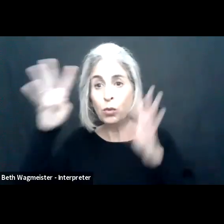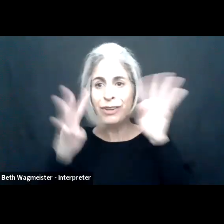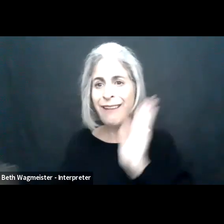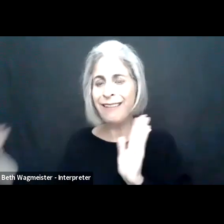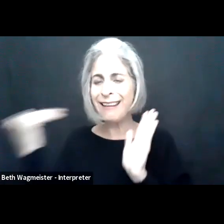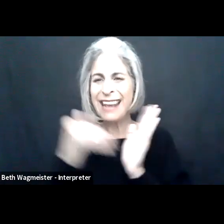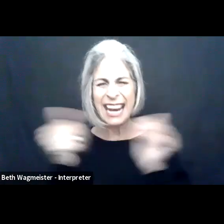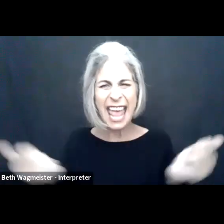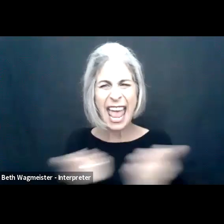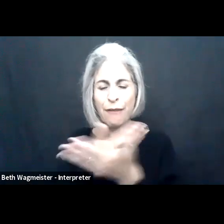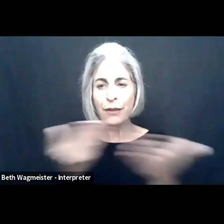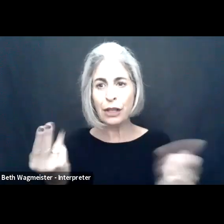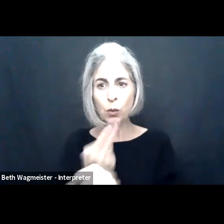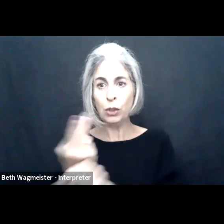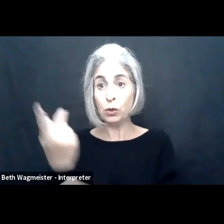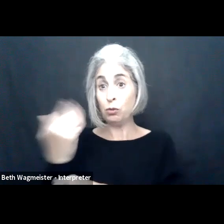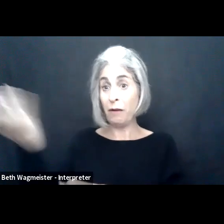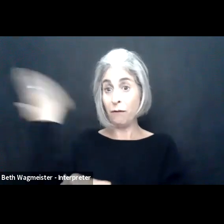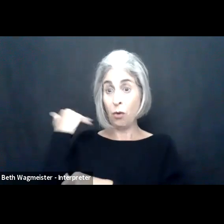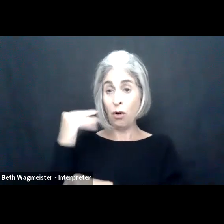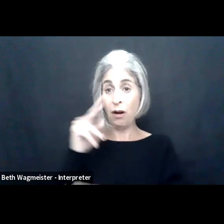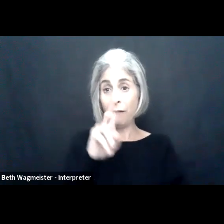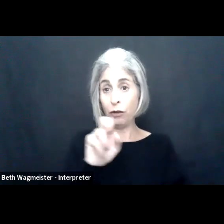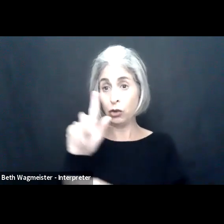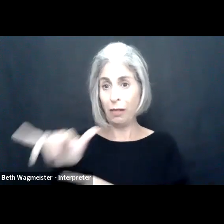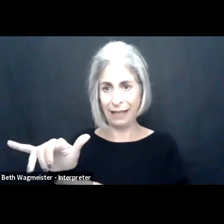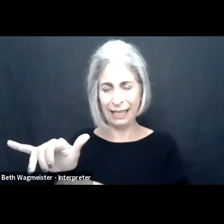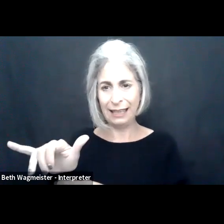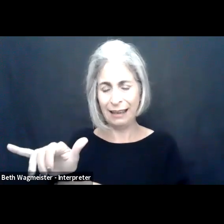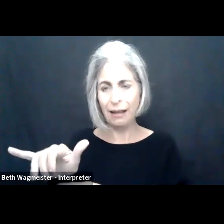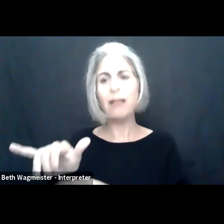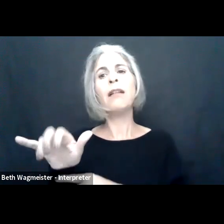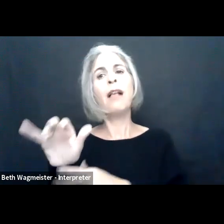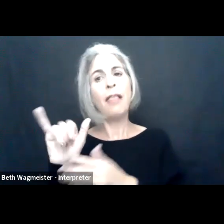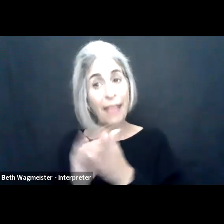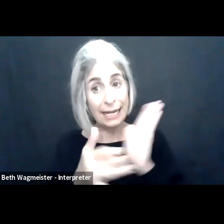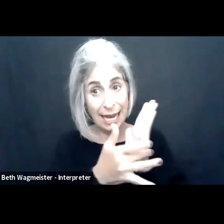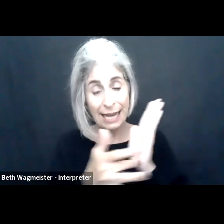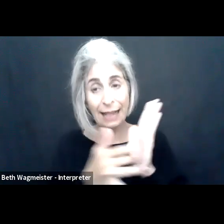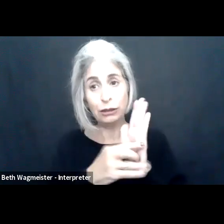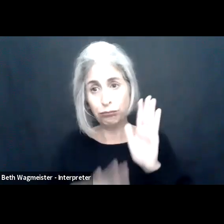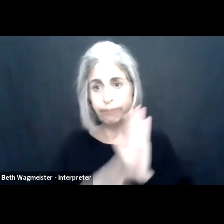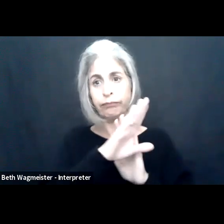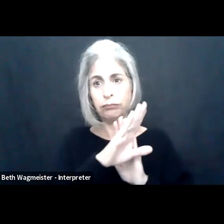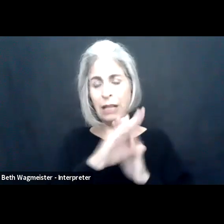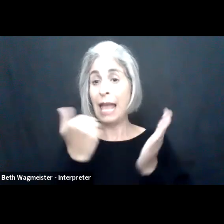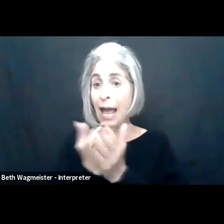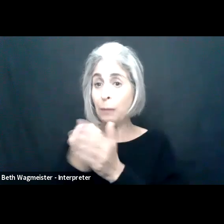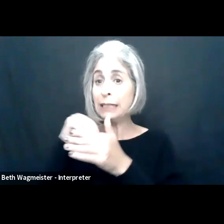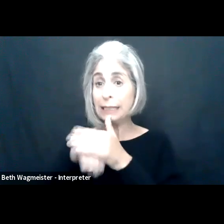And that equity imperative I mentioned, it's more important today to business leaders than ever before. And re-creating everything that we used